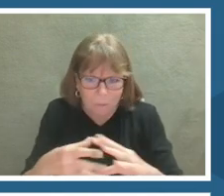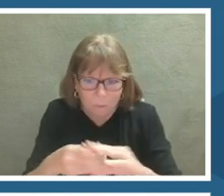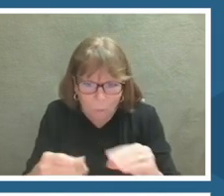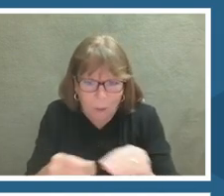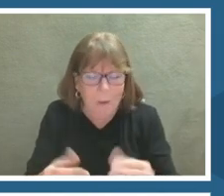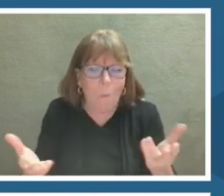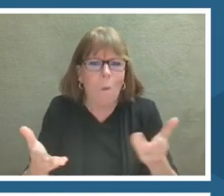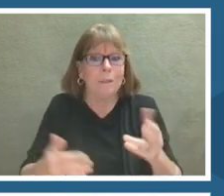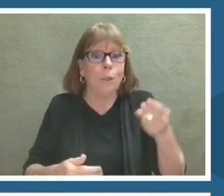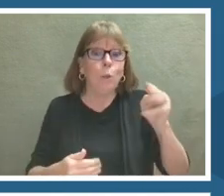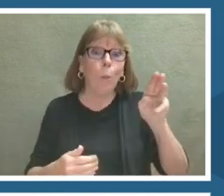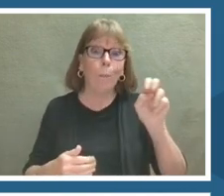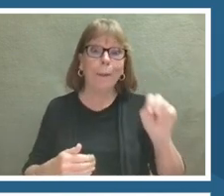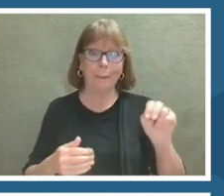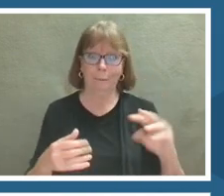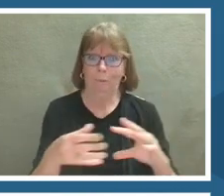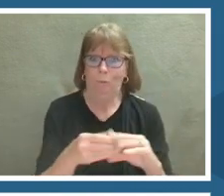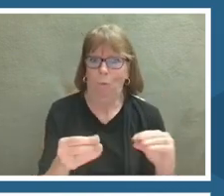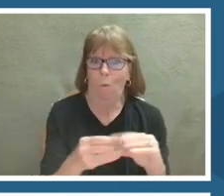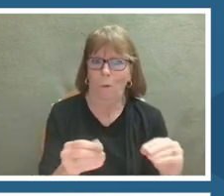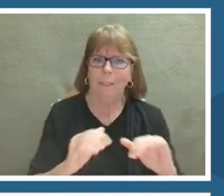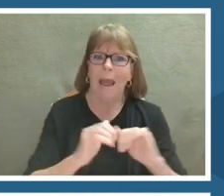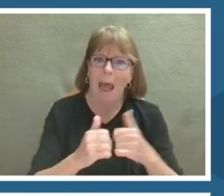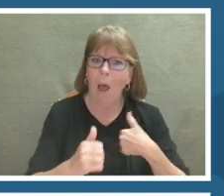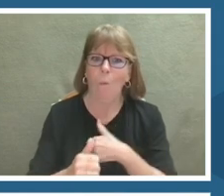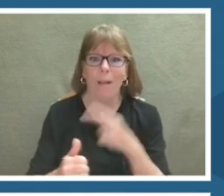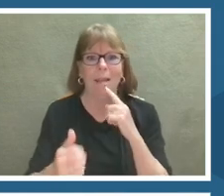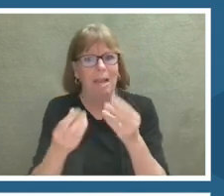What can we do to tell their stories?